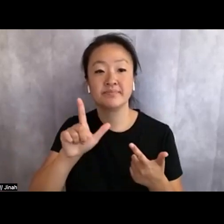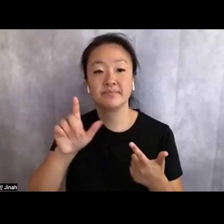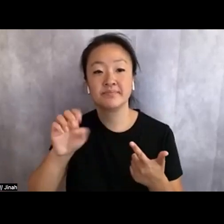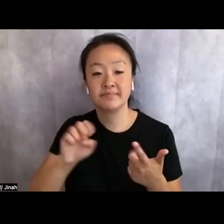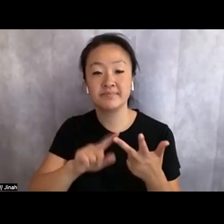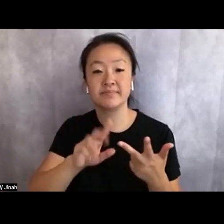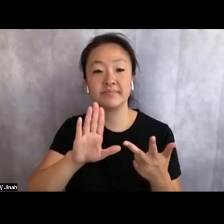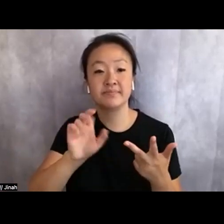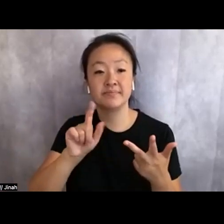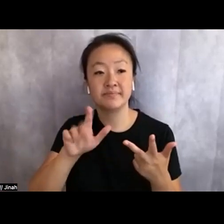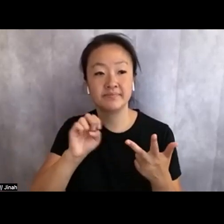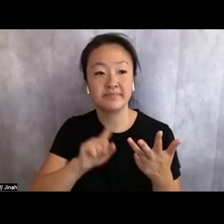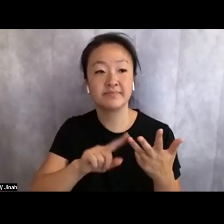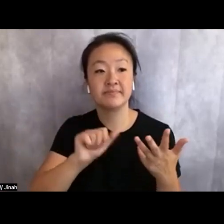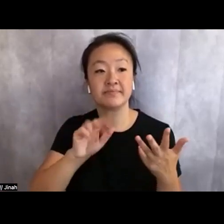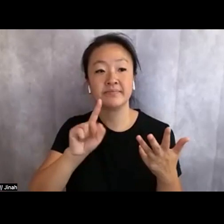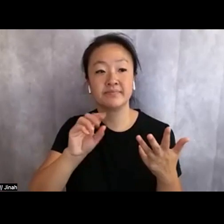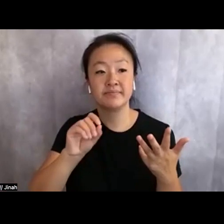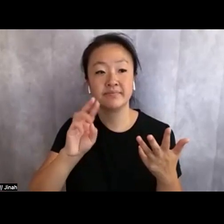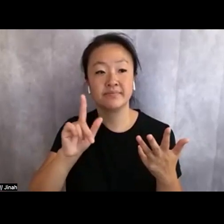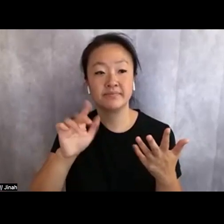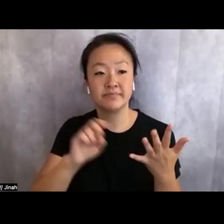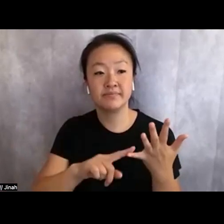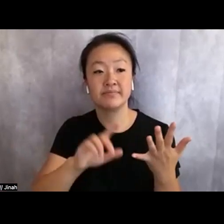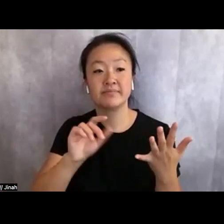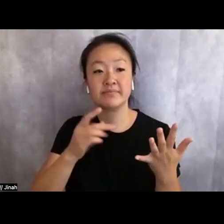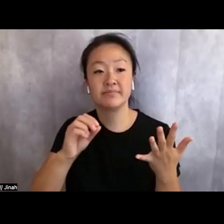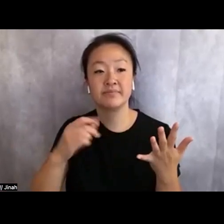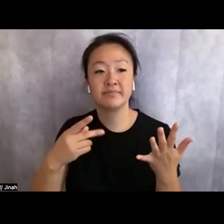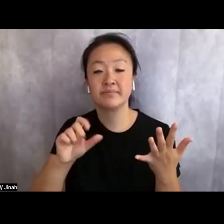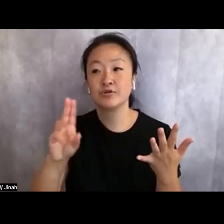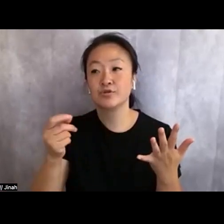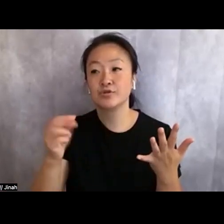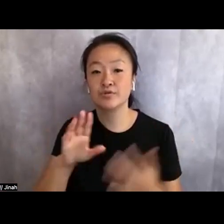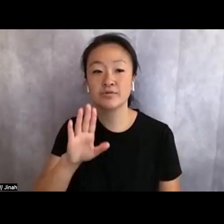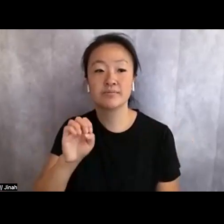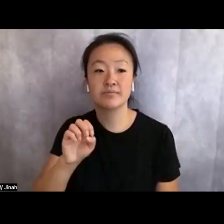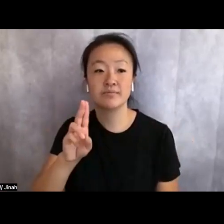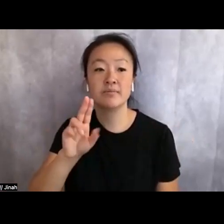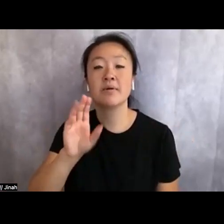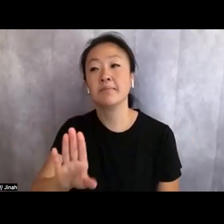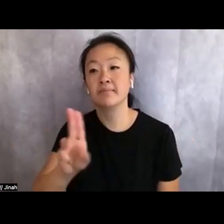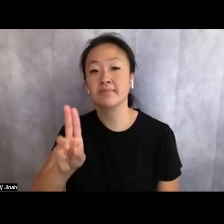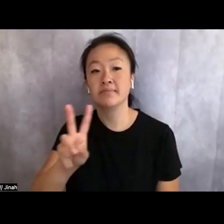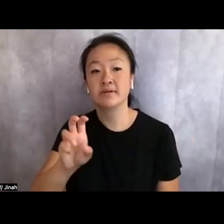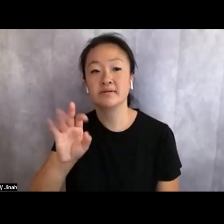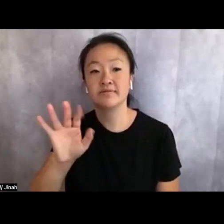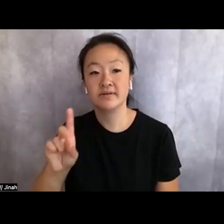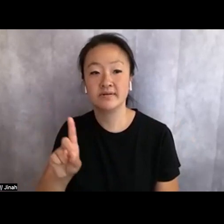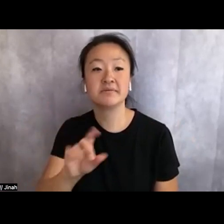Autostraddle, PopSugar, and Buzzfeed, as well as the Smithsonian Asian Pacific American Center.